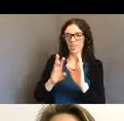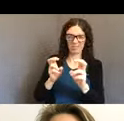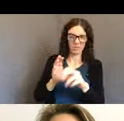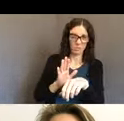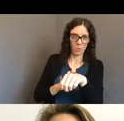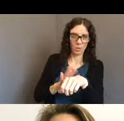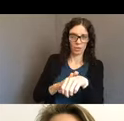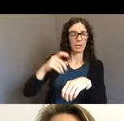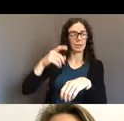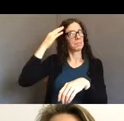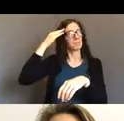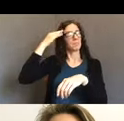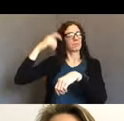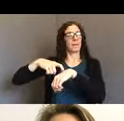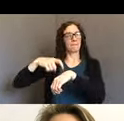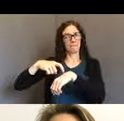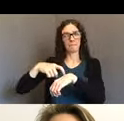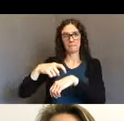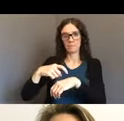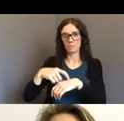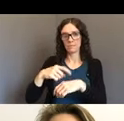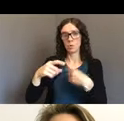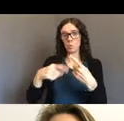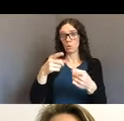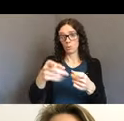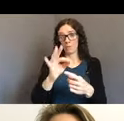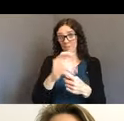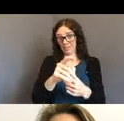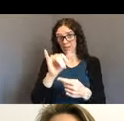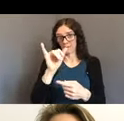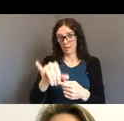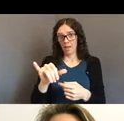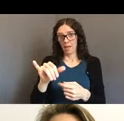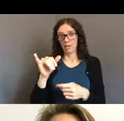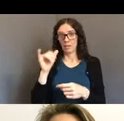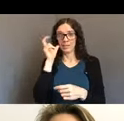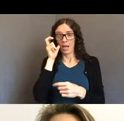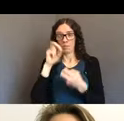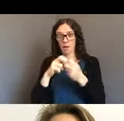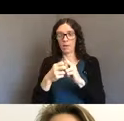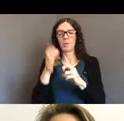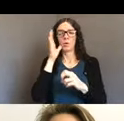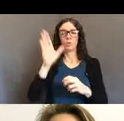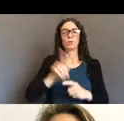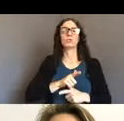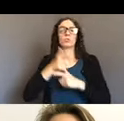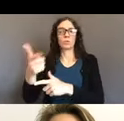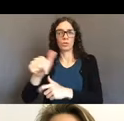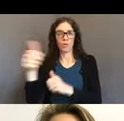fix that audio issue, we're also going to change our interpreters. Great, perfect timing then.